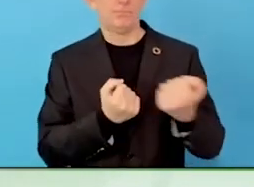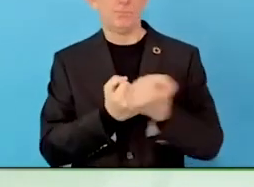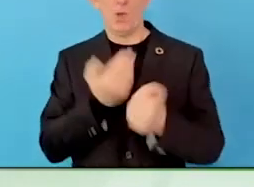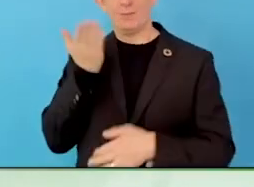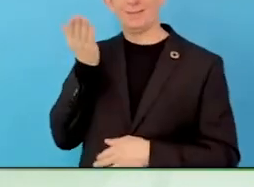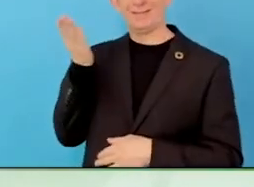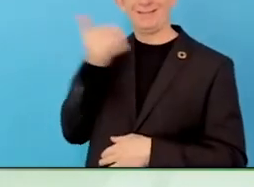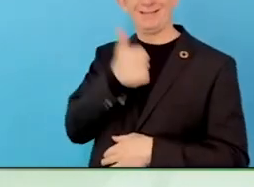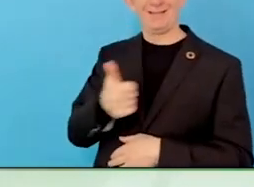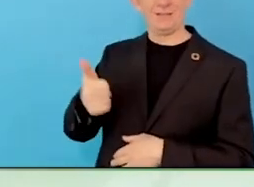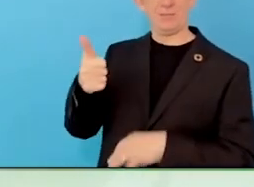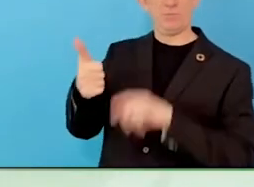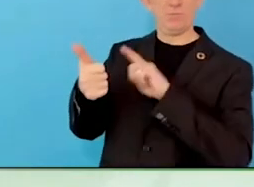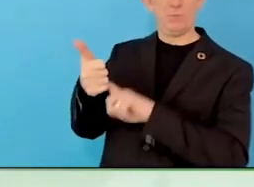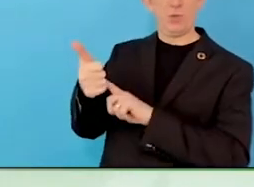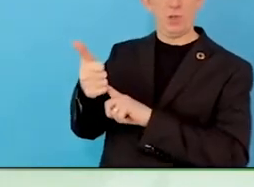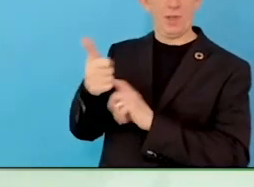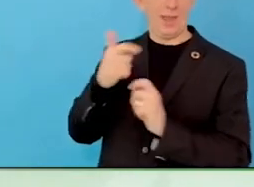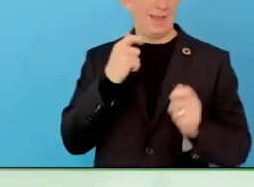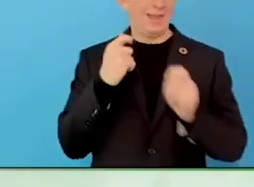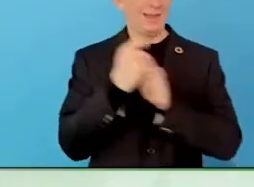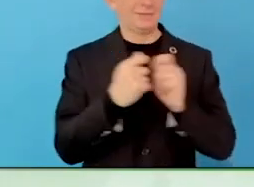Support them with the soft skills.